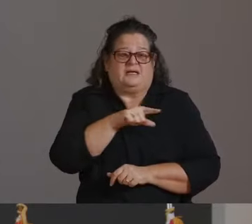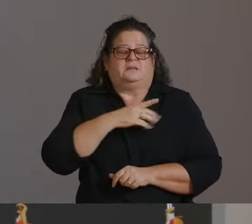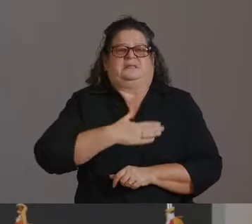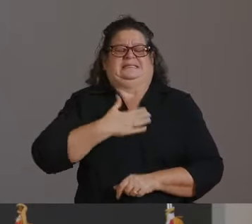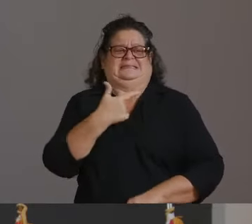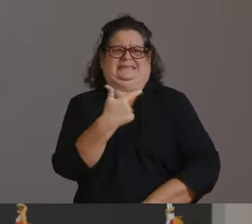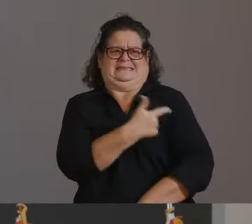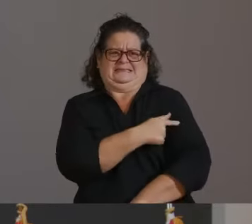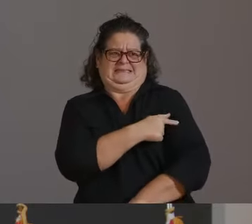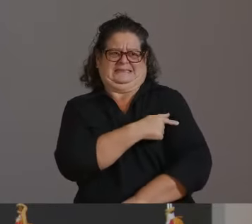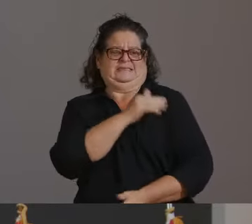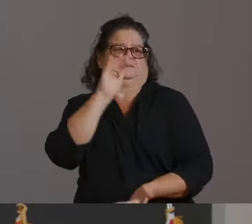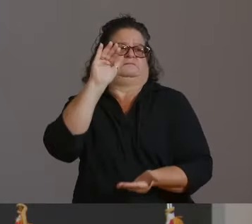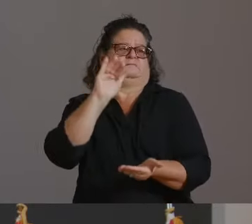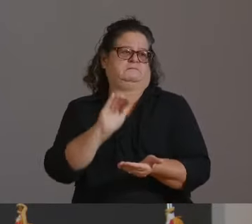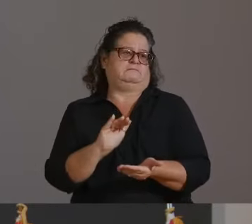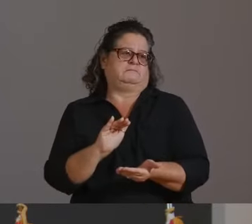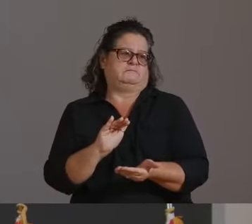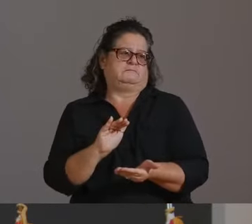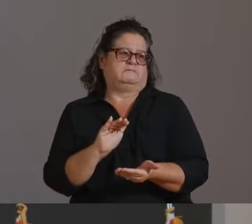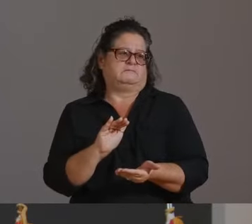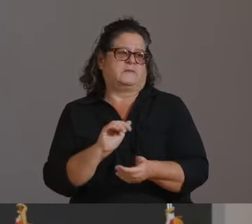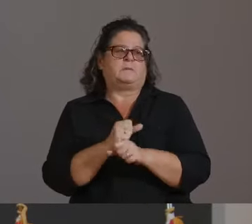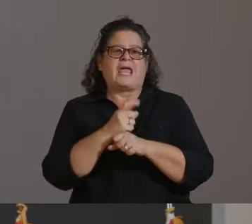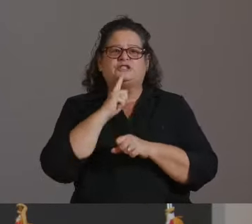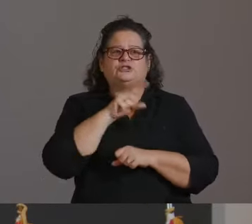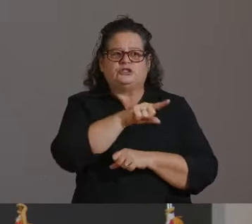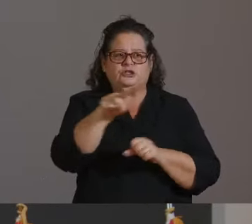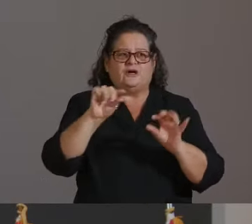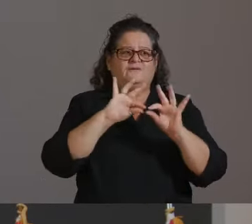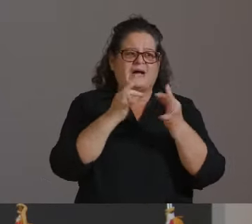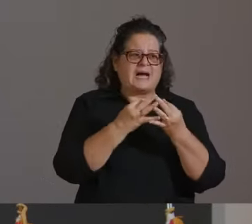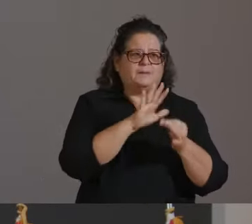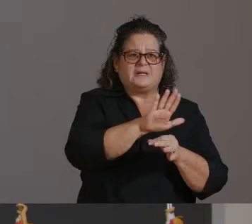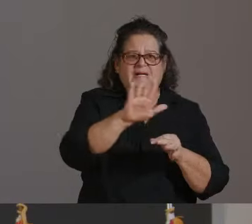PLEASE MAKE SURE YOUR LOVED ONES AND FRIENDS ALSO GET THE FLU SHOT.